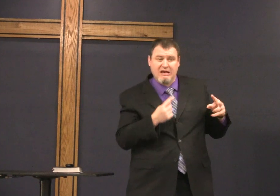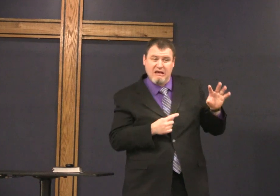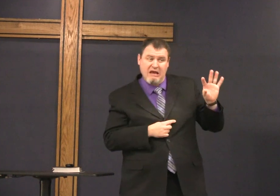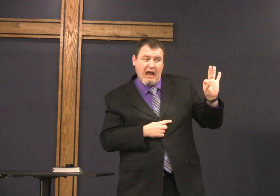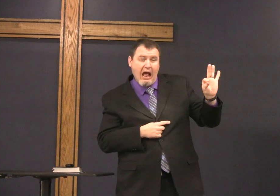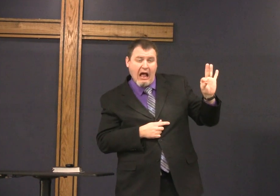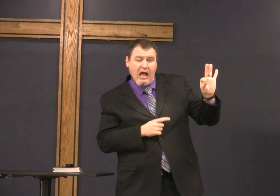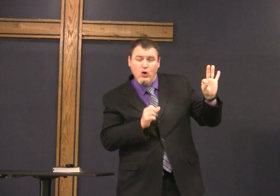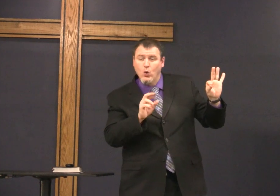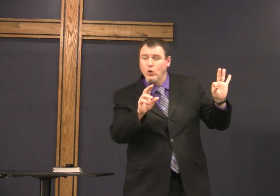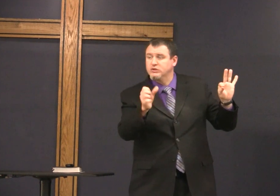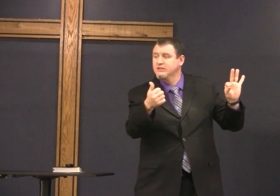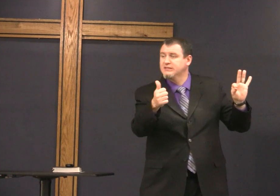one or two